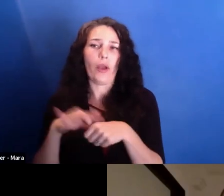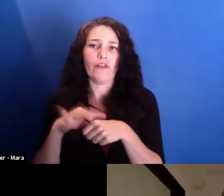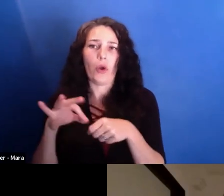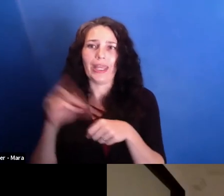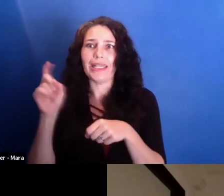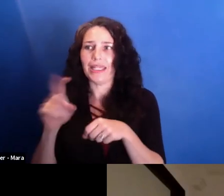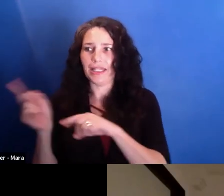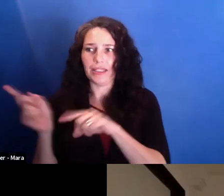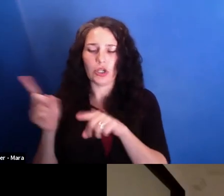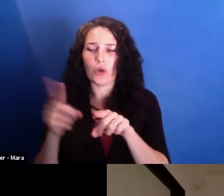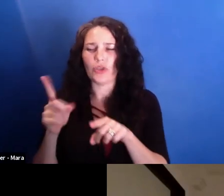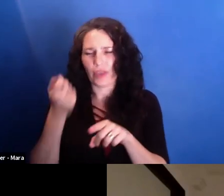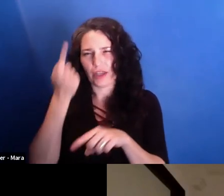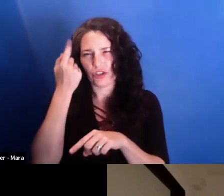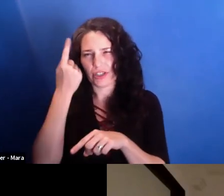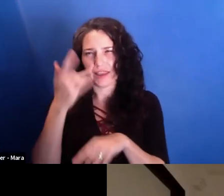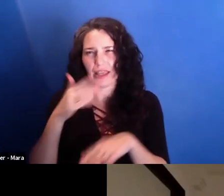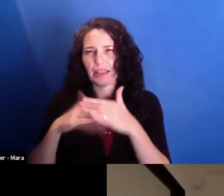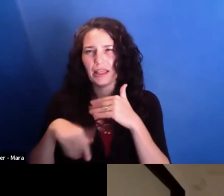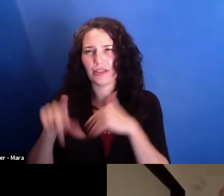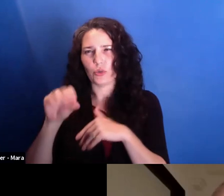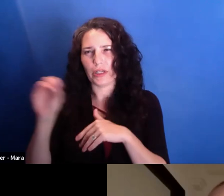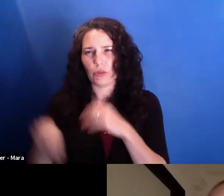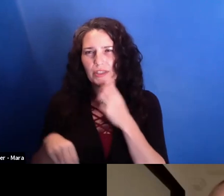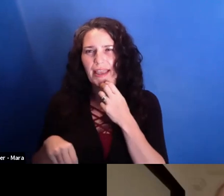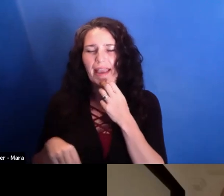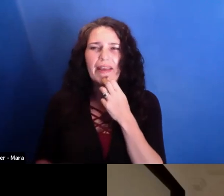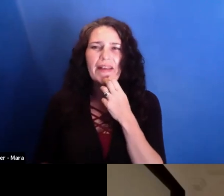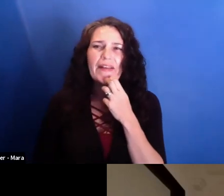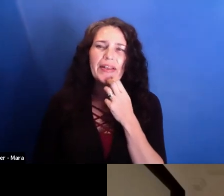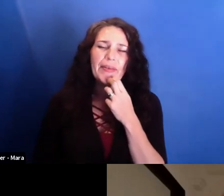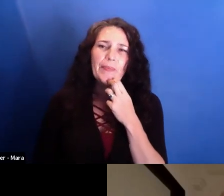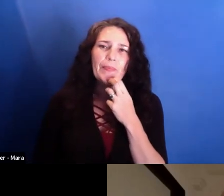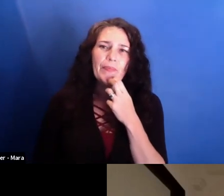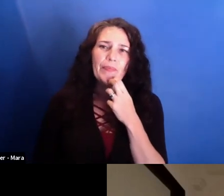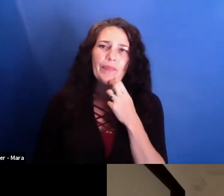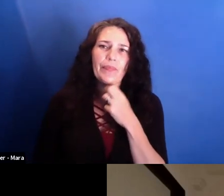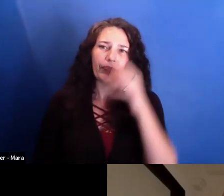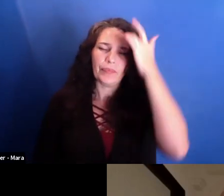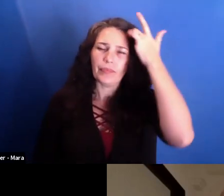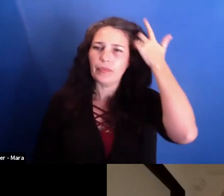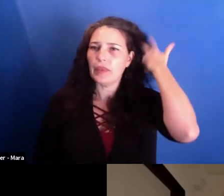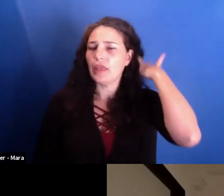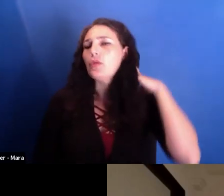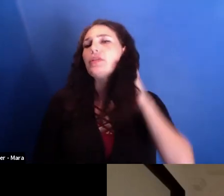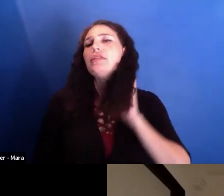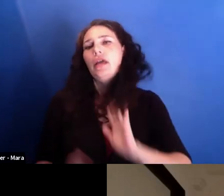And in the meantime, we also have a very new, a very new-- fresh, new party made of people that come out